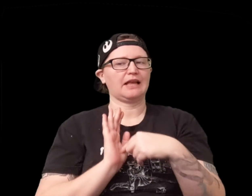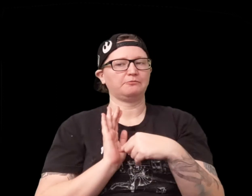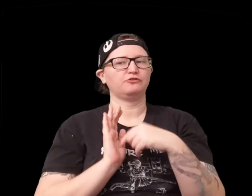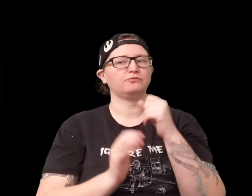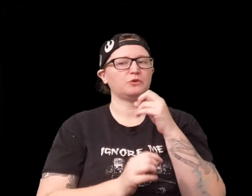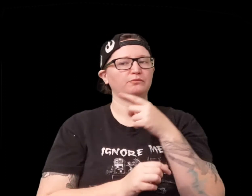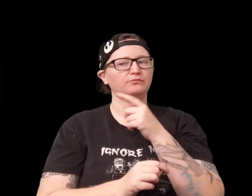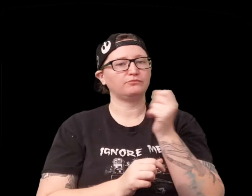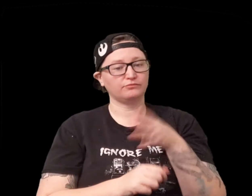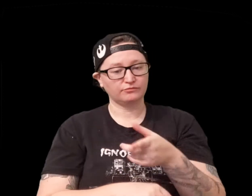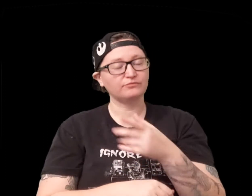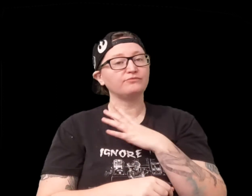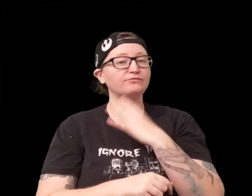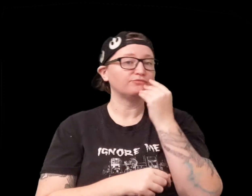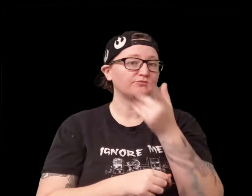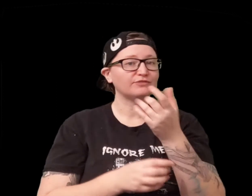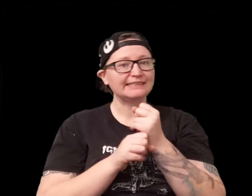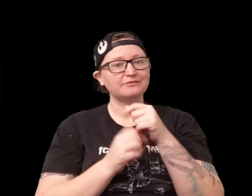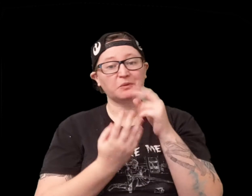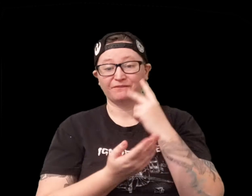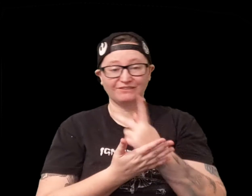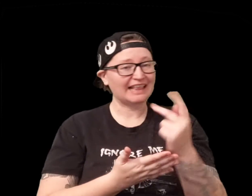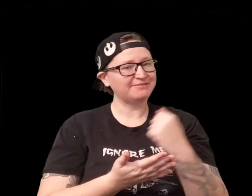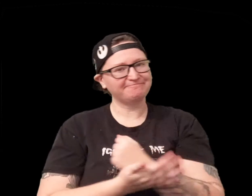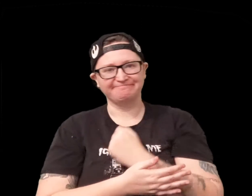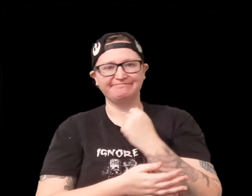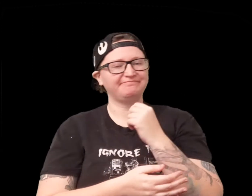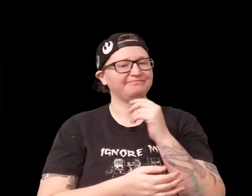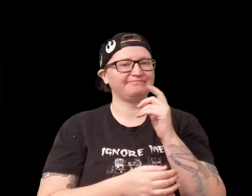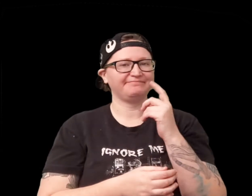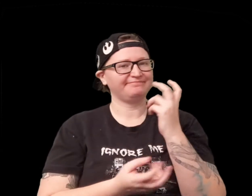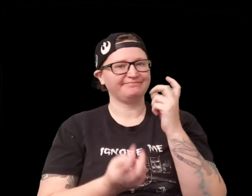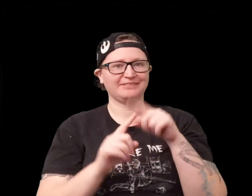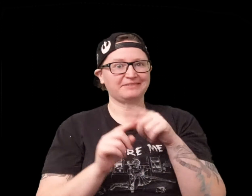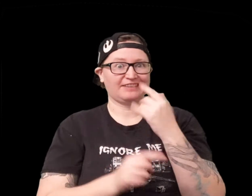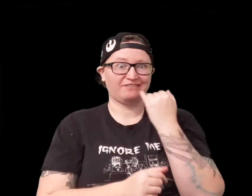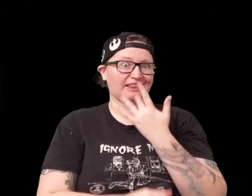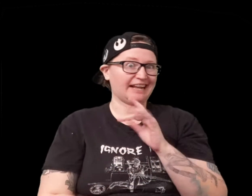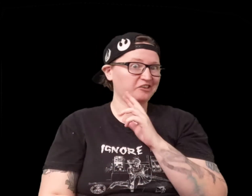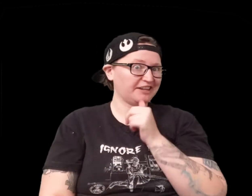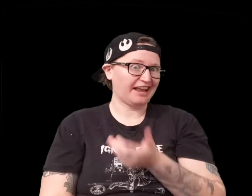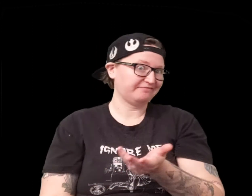thought was really nice is an example where let's say you threw you failed and you know